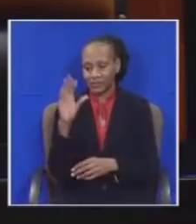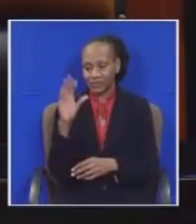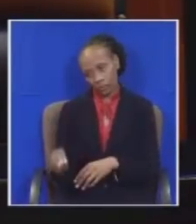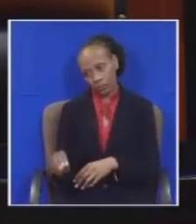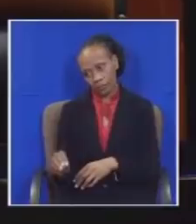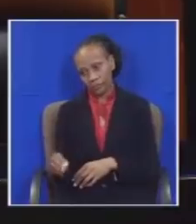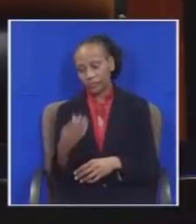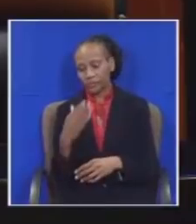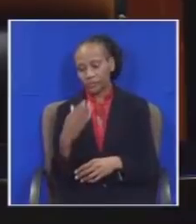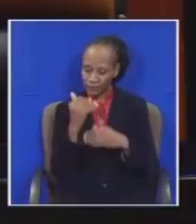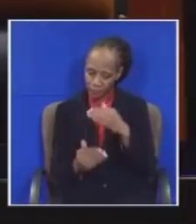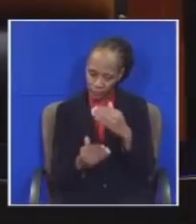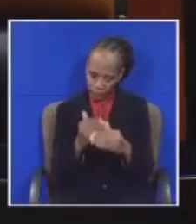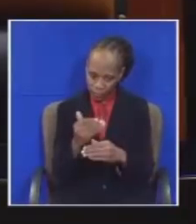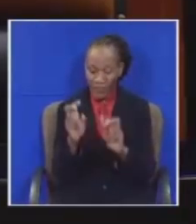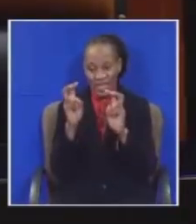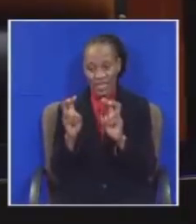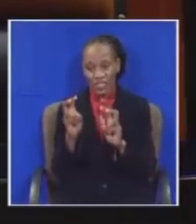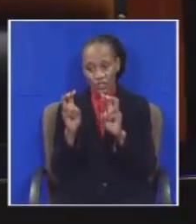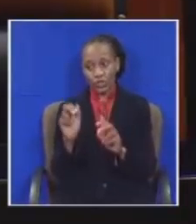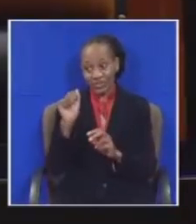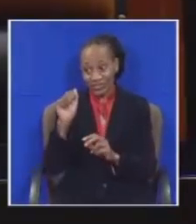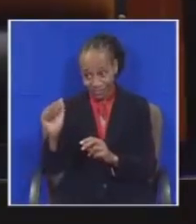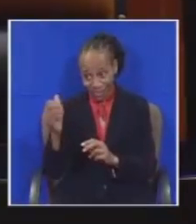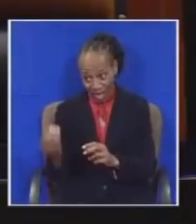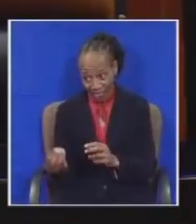Proceed to channel those issues if you have them honorable speaker